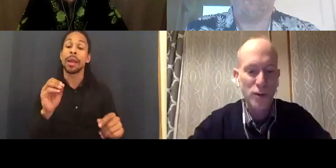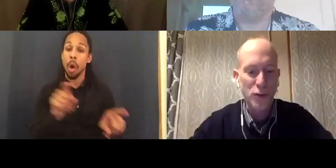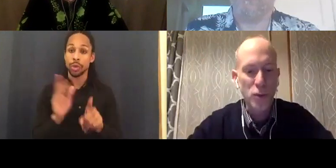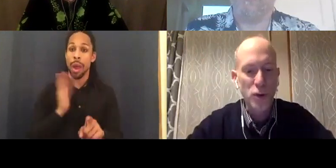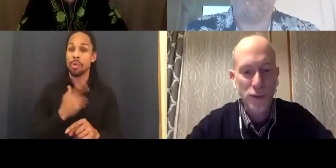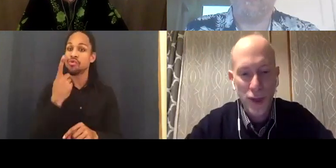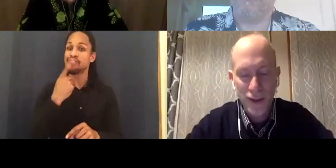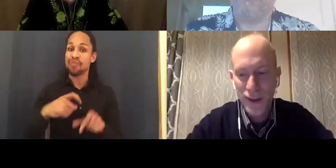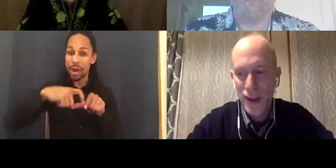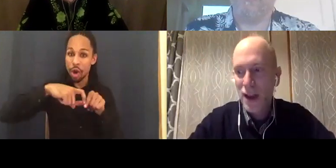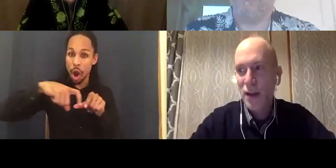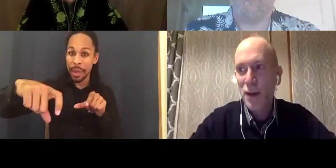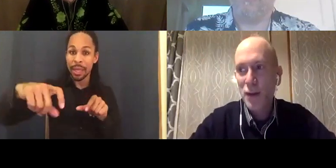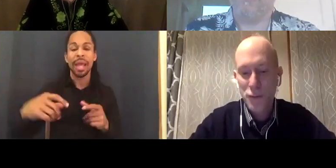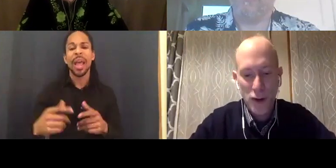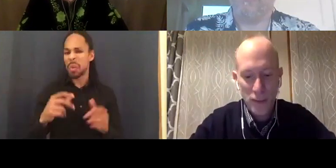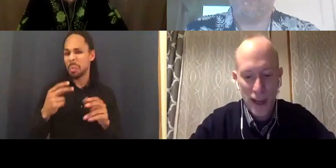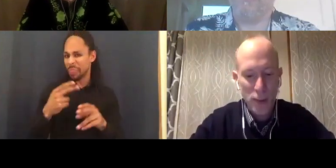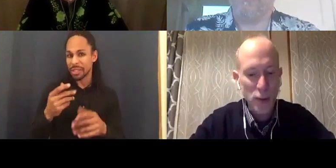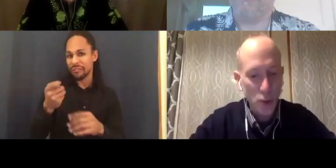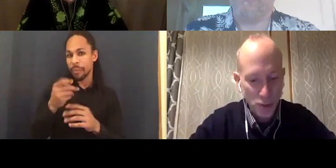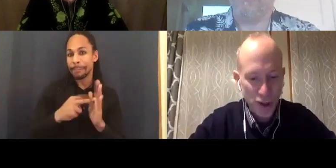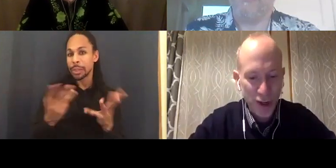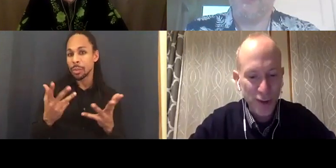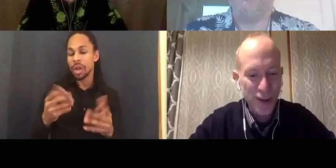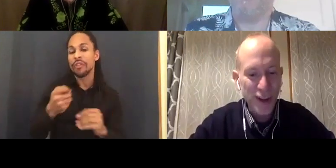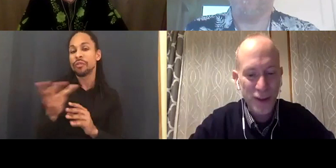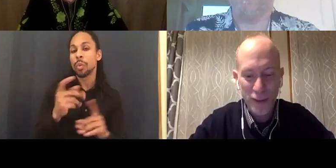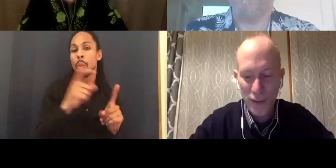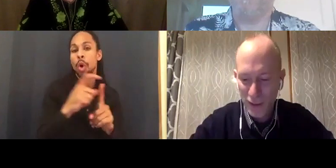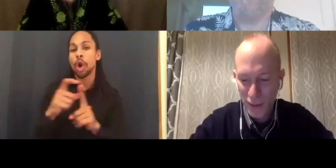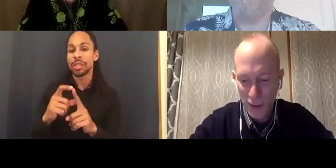a few words of thanks from our cochairs of the festival.